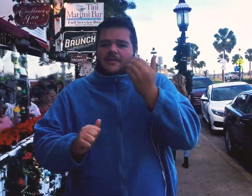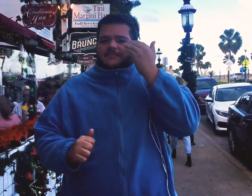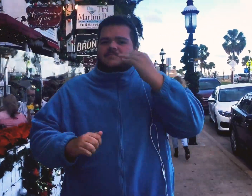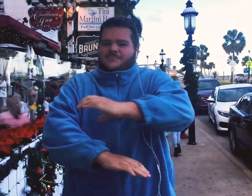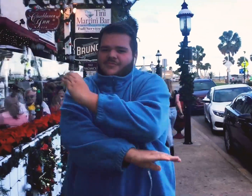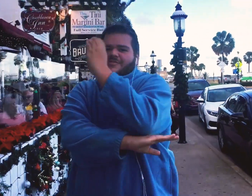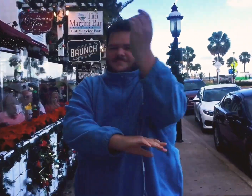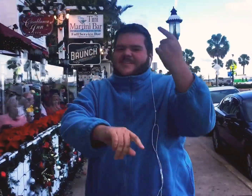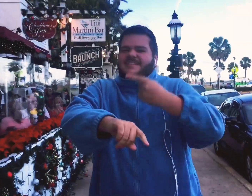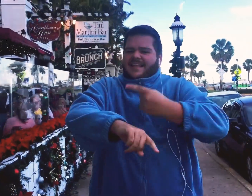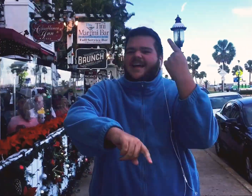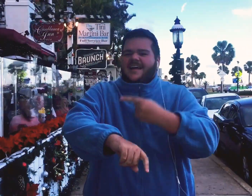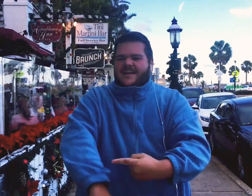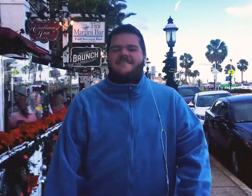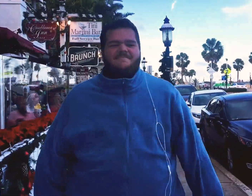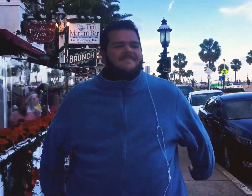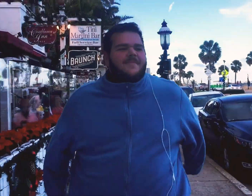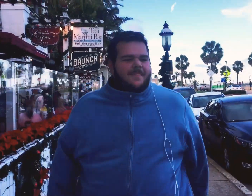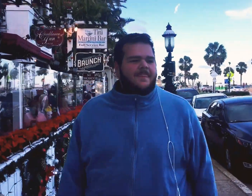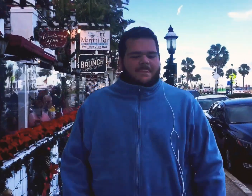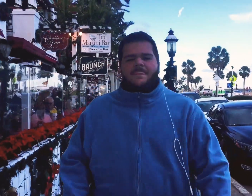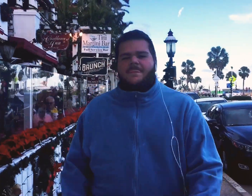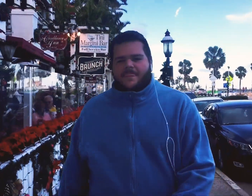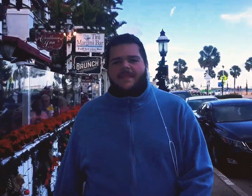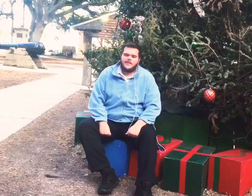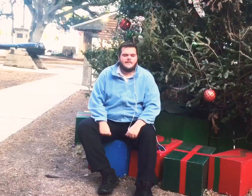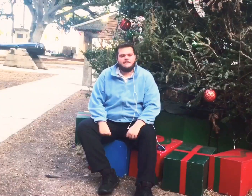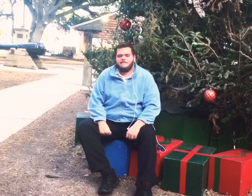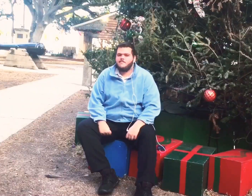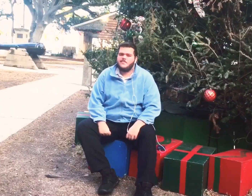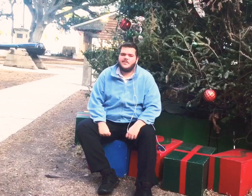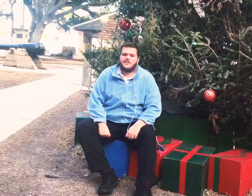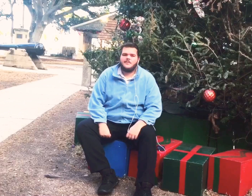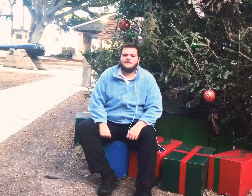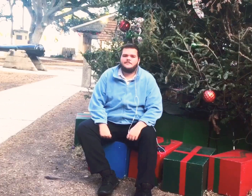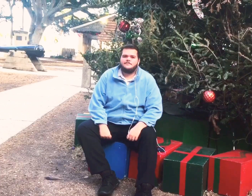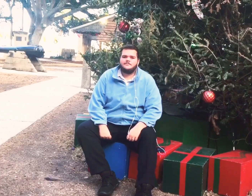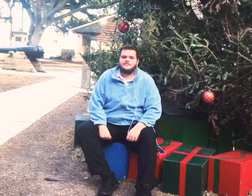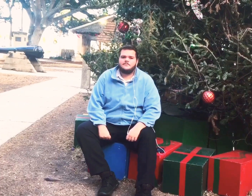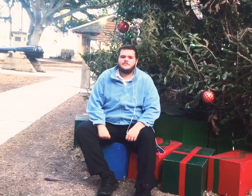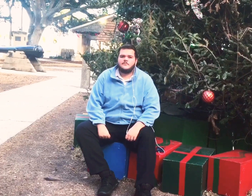and that's what makes it Christmas time